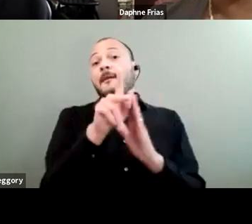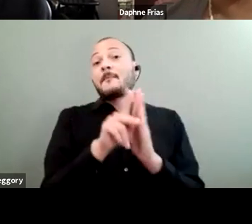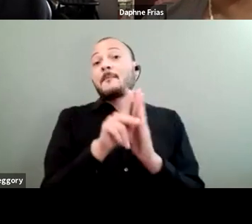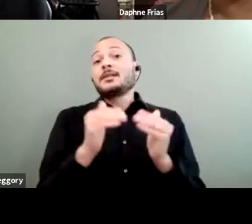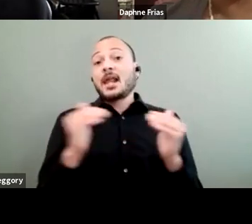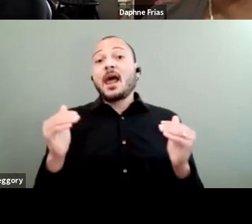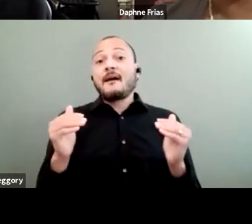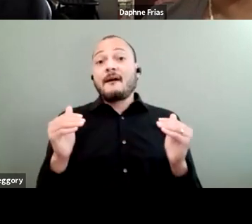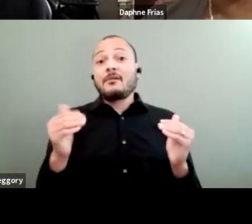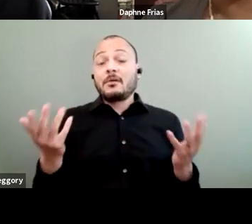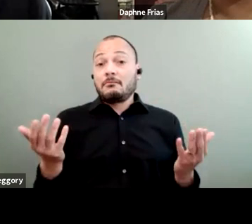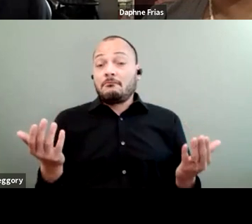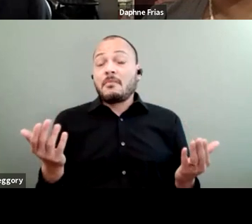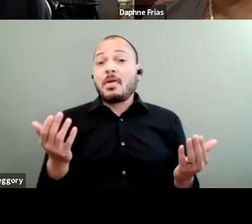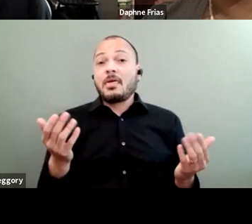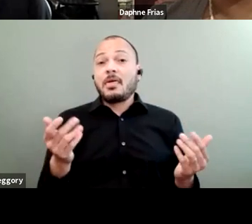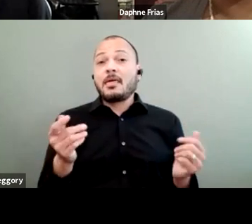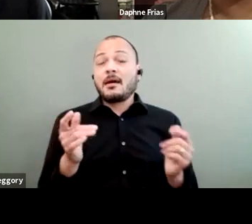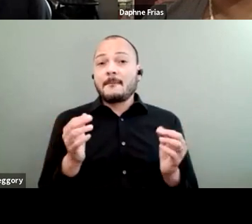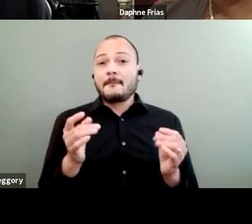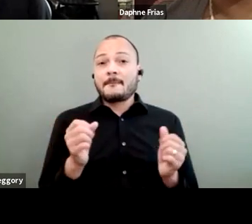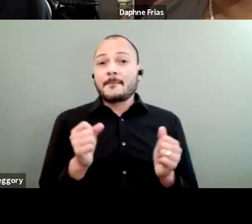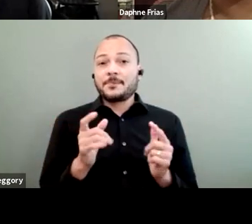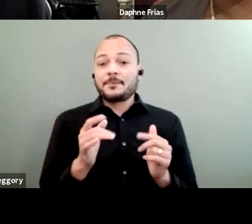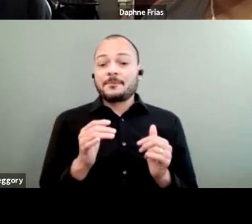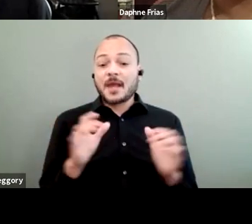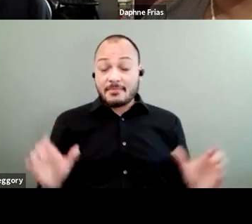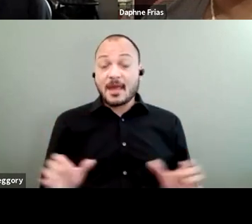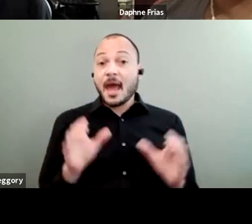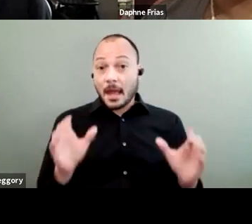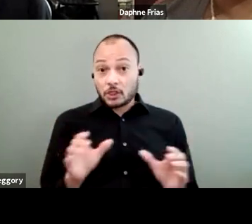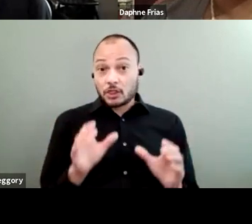the actions are not very clear yet.